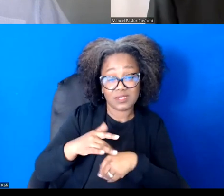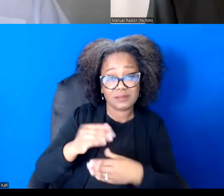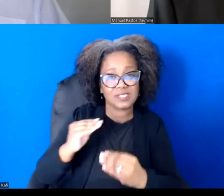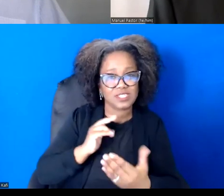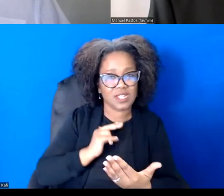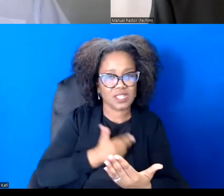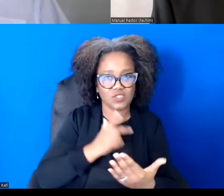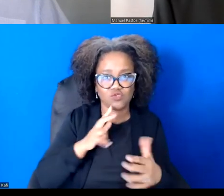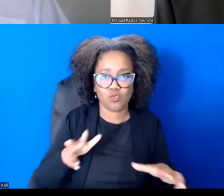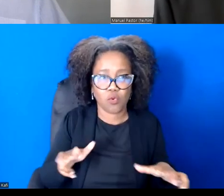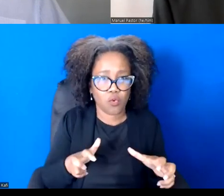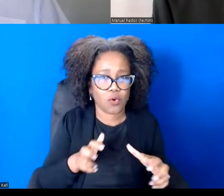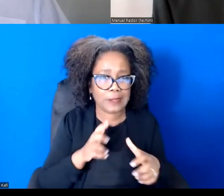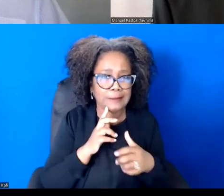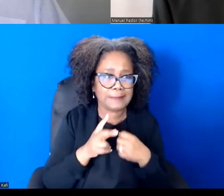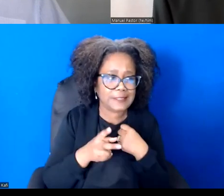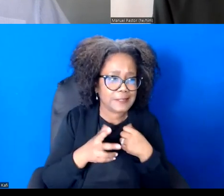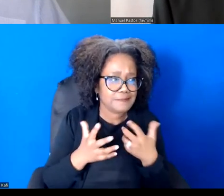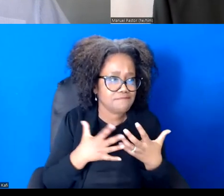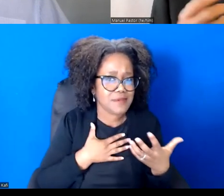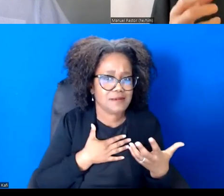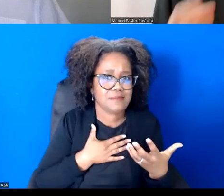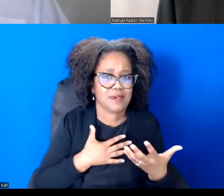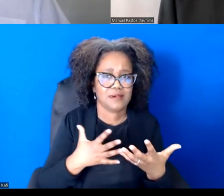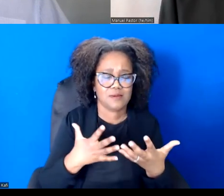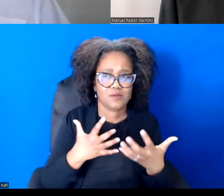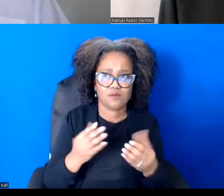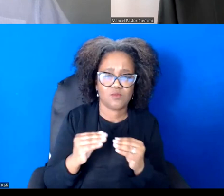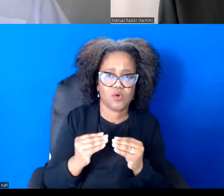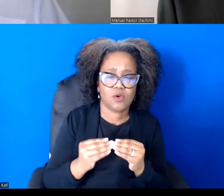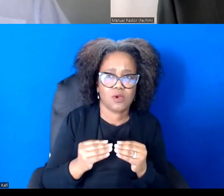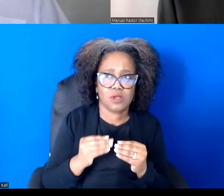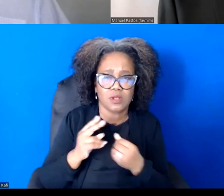just for ourselves. Instead of teaching us that, you know, in a disaster. Yes.